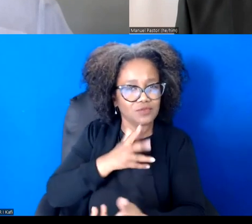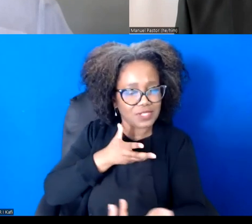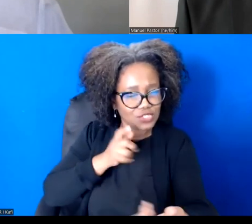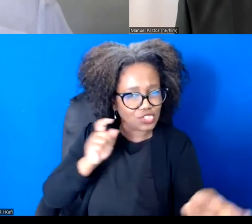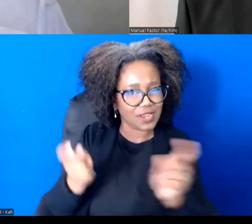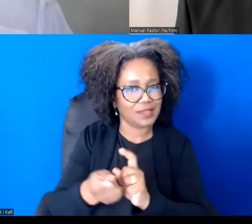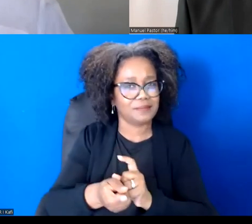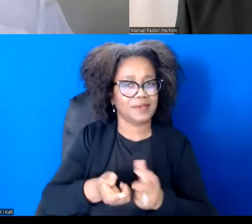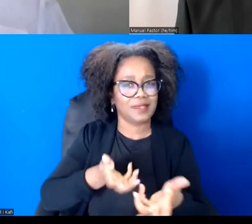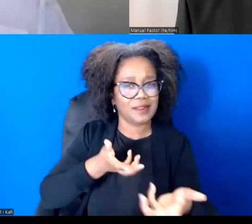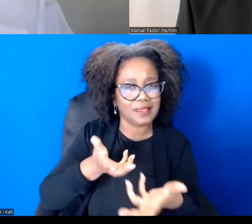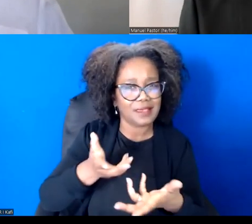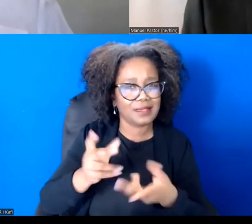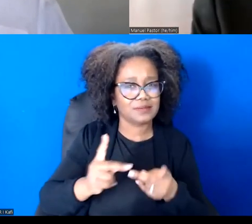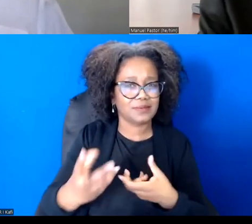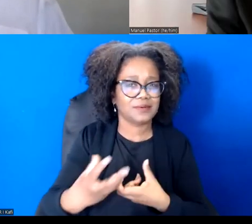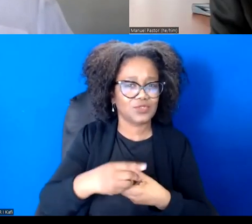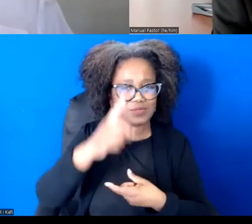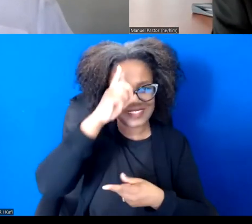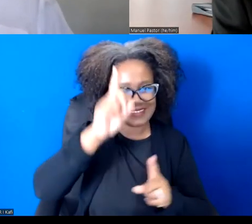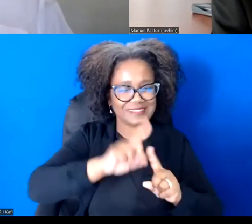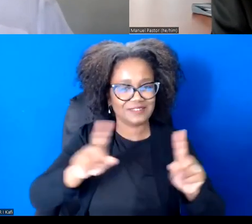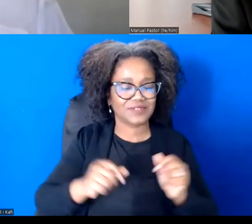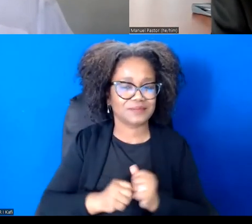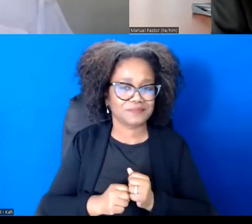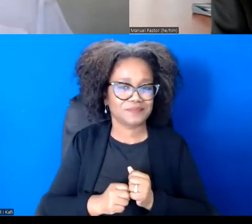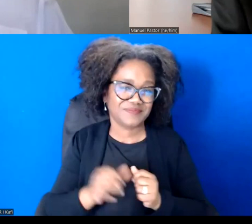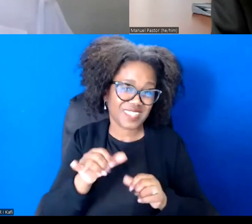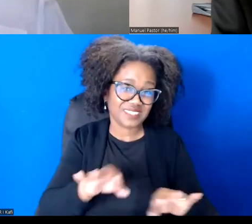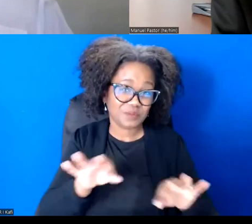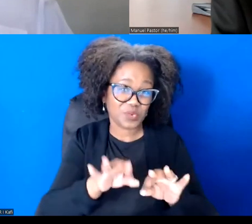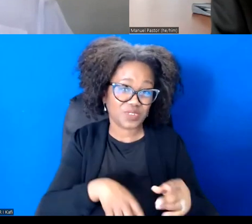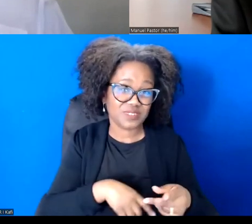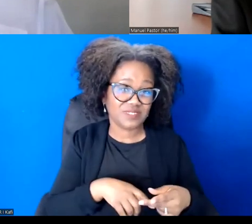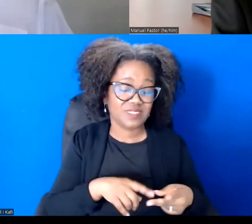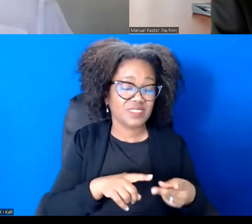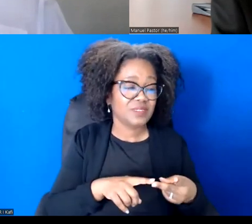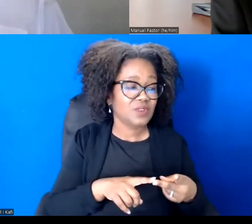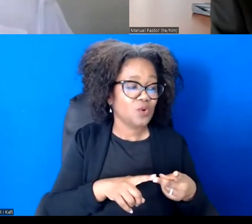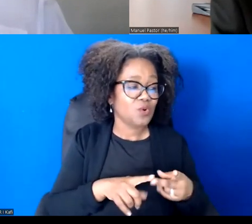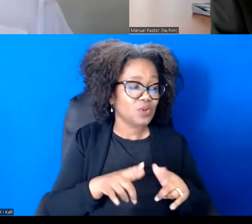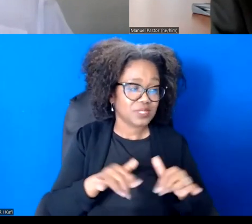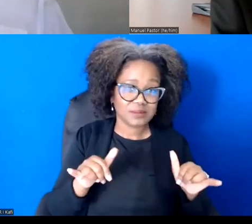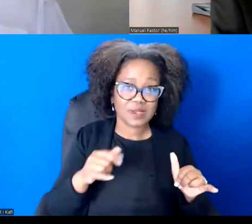But I also think it's important for us, as we do that, to do two things, even as we engage